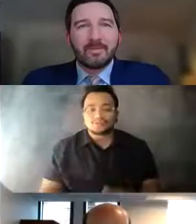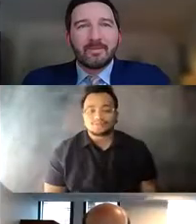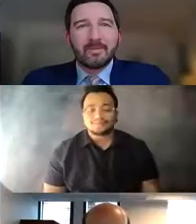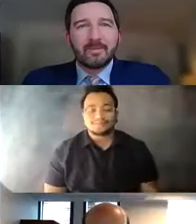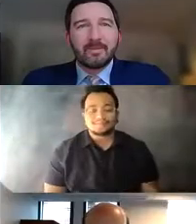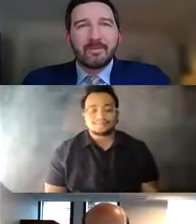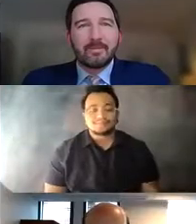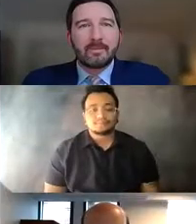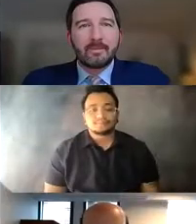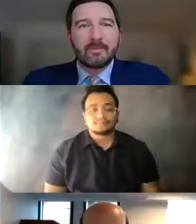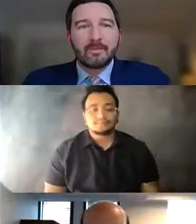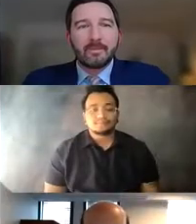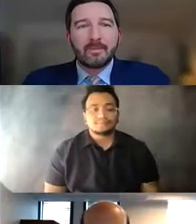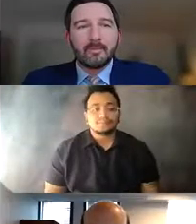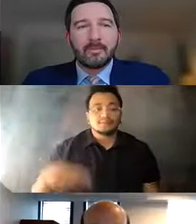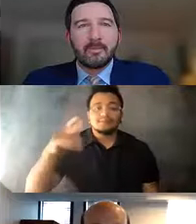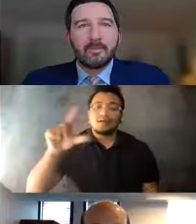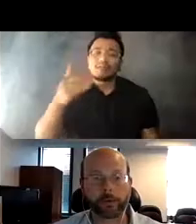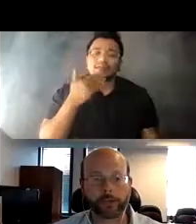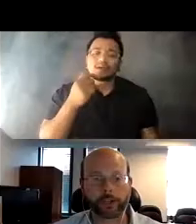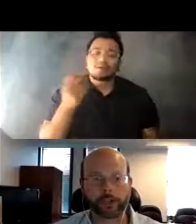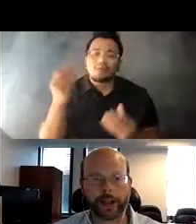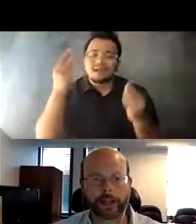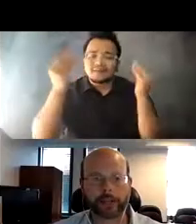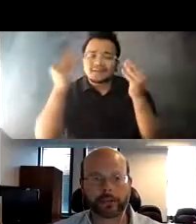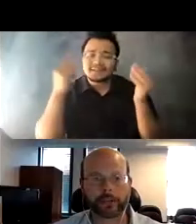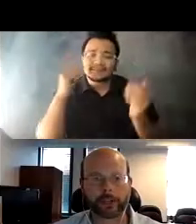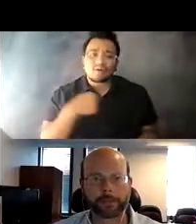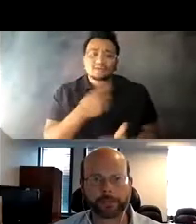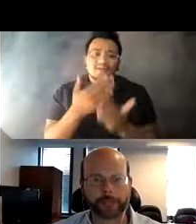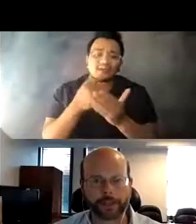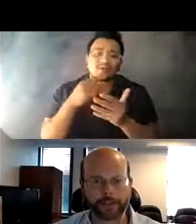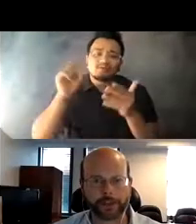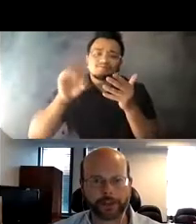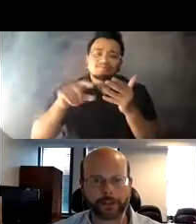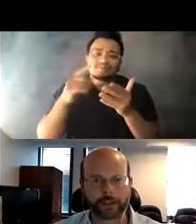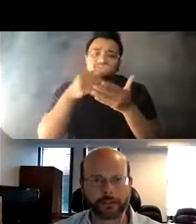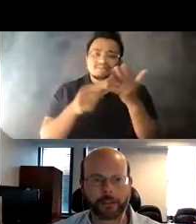14:33:57 A lot of food for thought for us and we appreciate you highlighting those examples. 14:33:59 Things we can all definitely learn from.